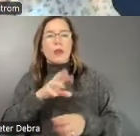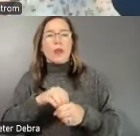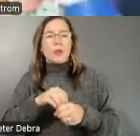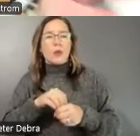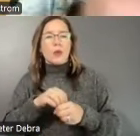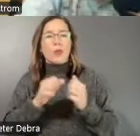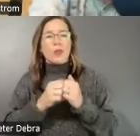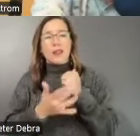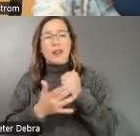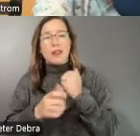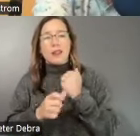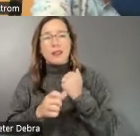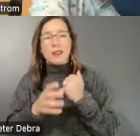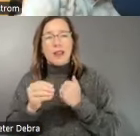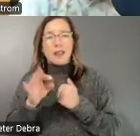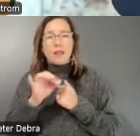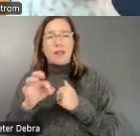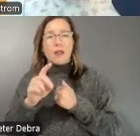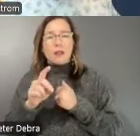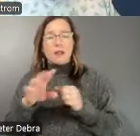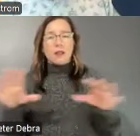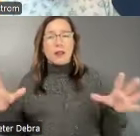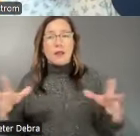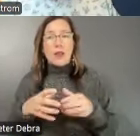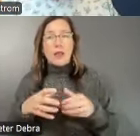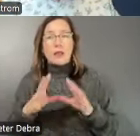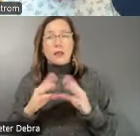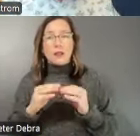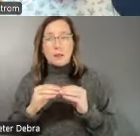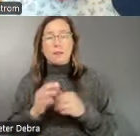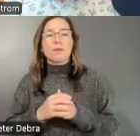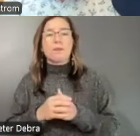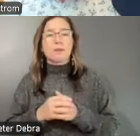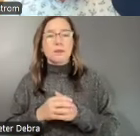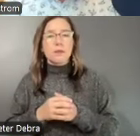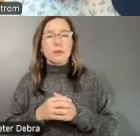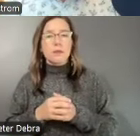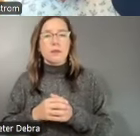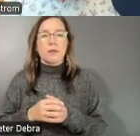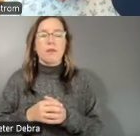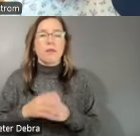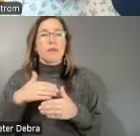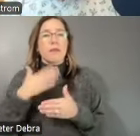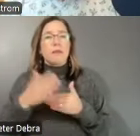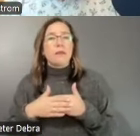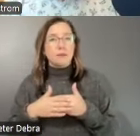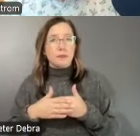convenings. So lastly, I'll just share in the next slide that during phase two,